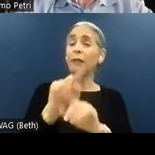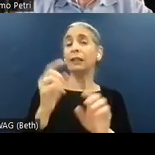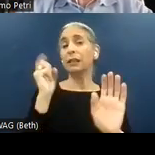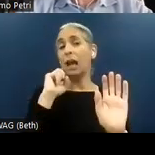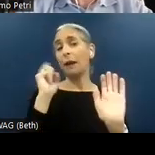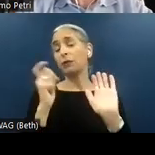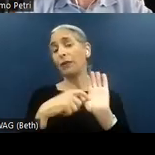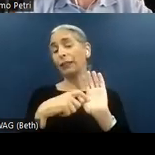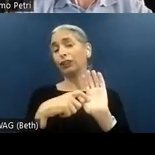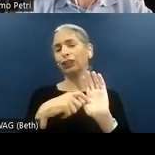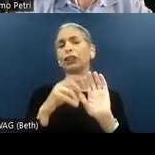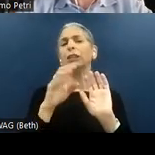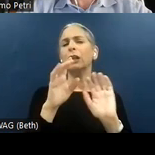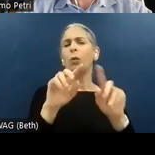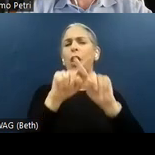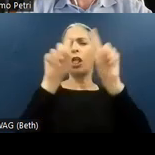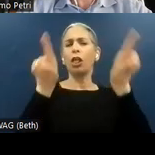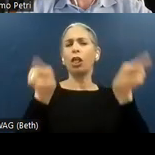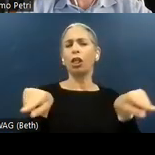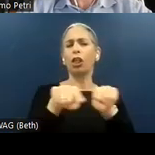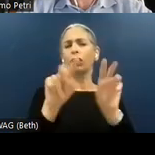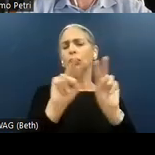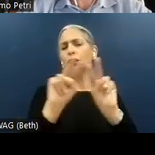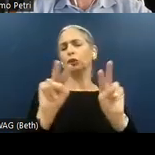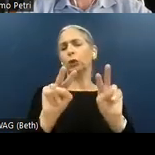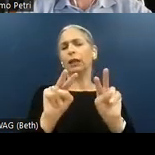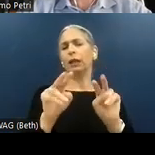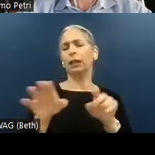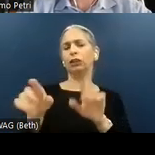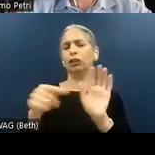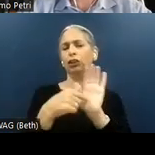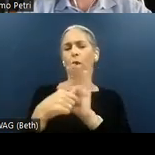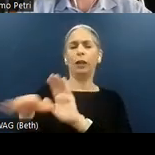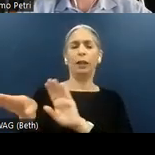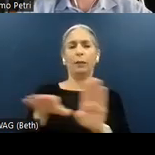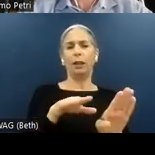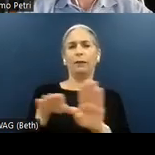take a look at the screenshot demonstrating the behavior when using JAWS with Chrome.